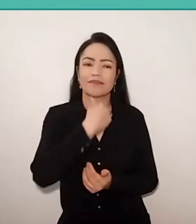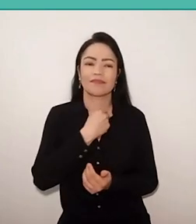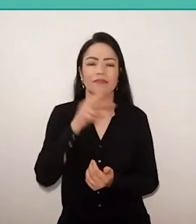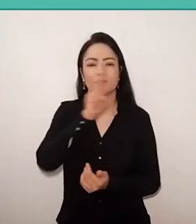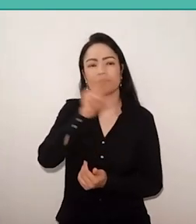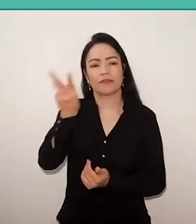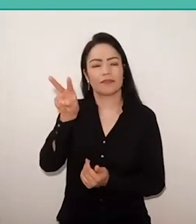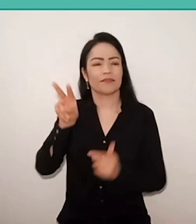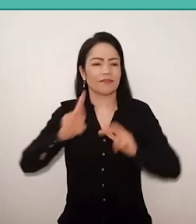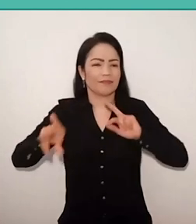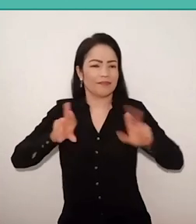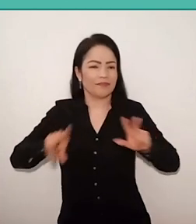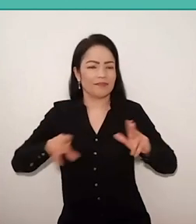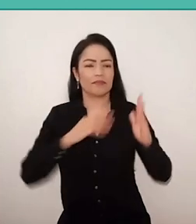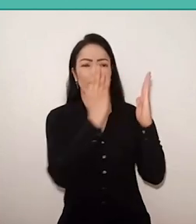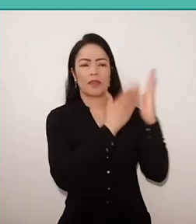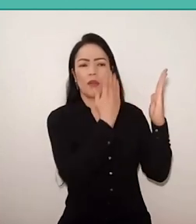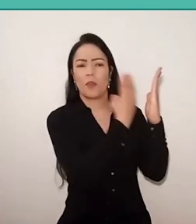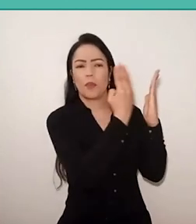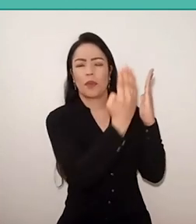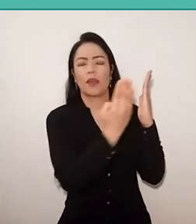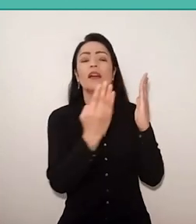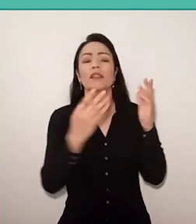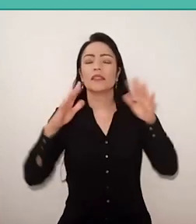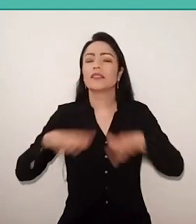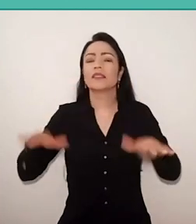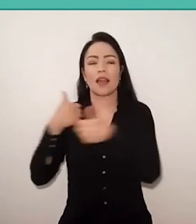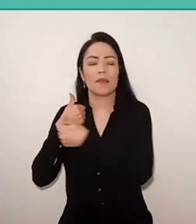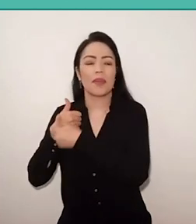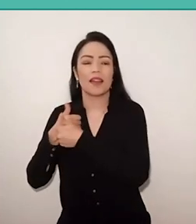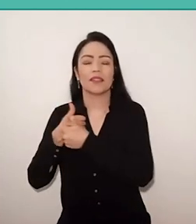the Parelheiros staff also dedicating to the reading of Paulo Freire.